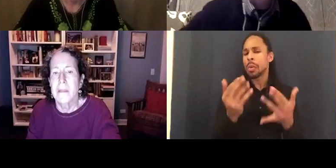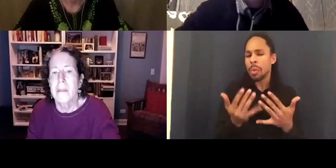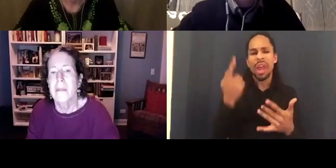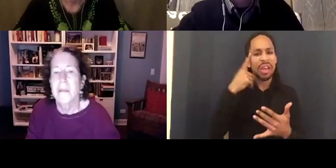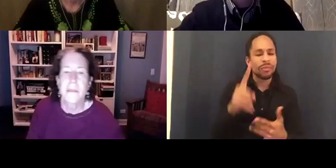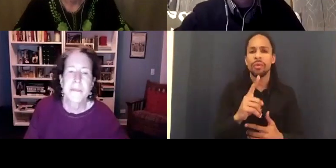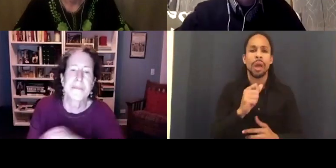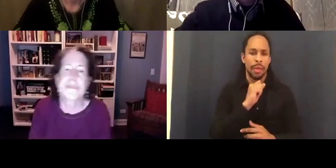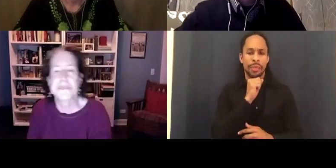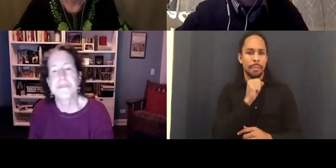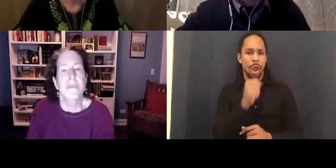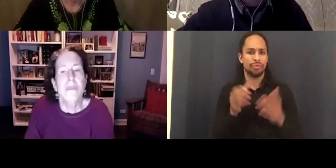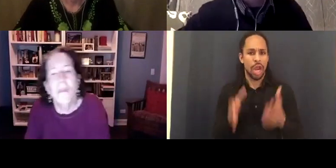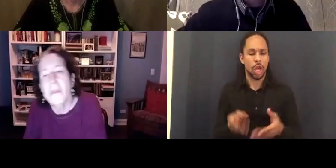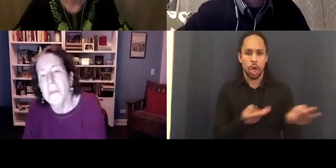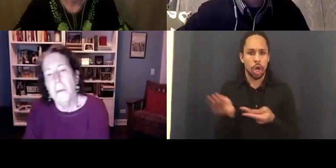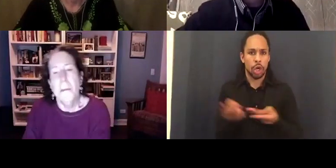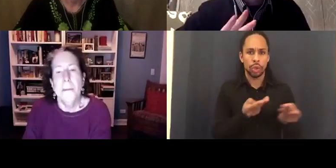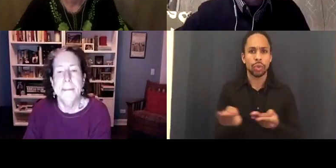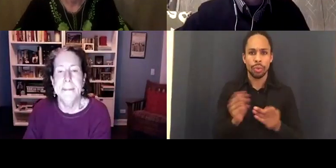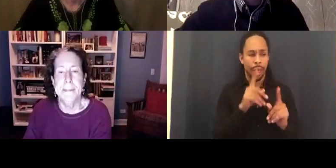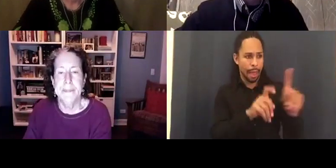Don't do it right away. We also ask that everybody really